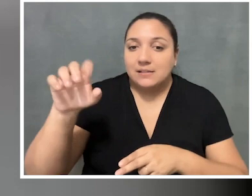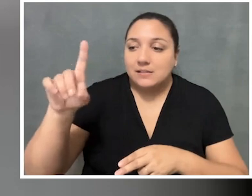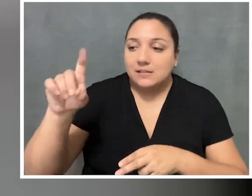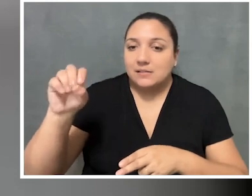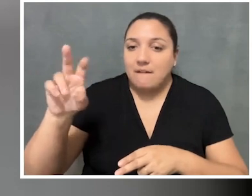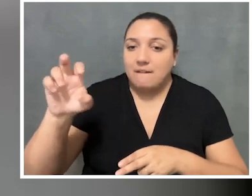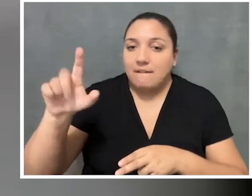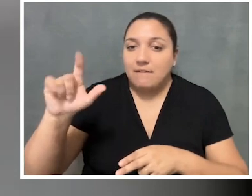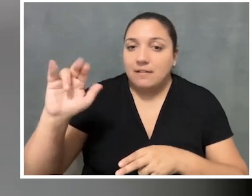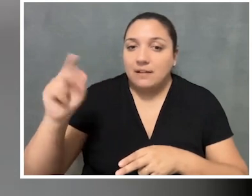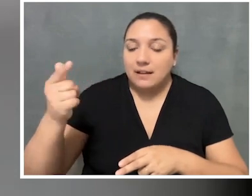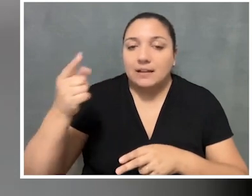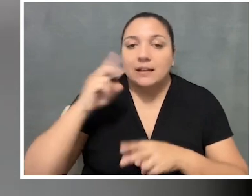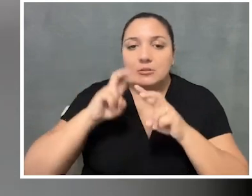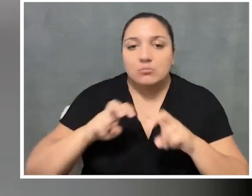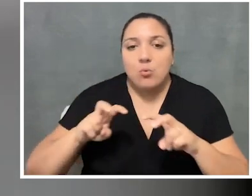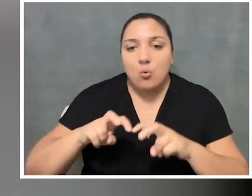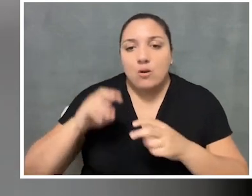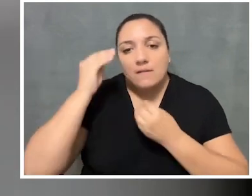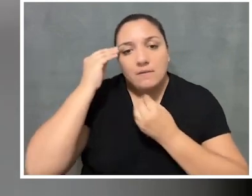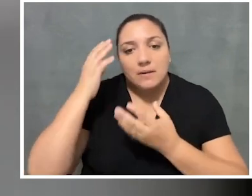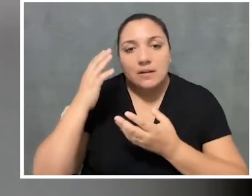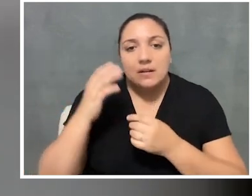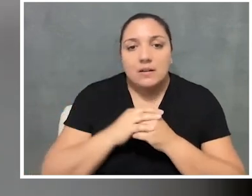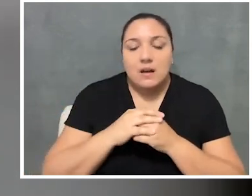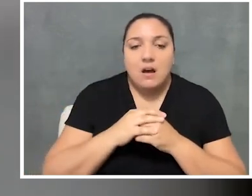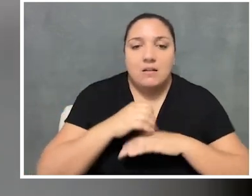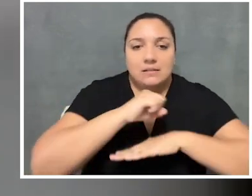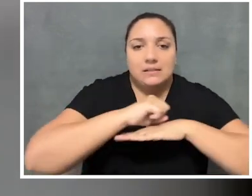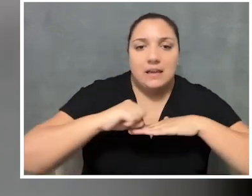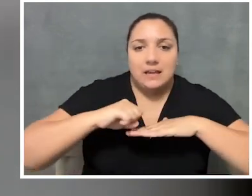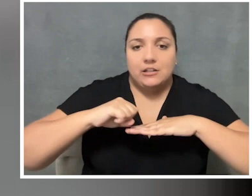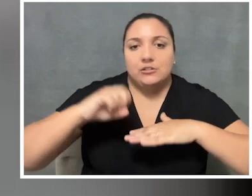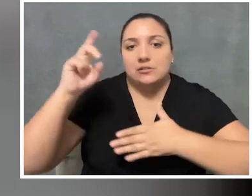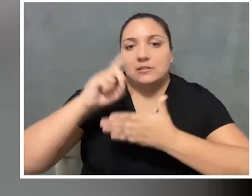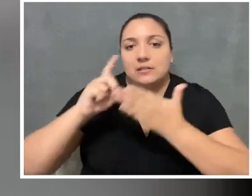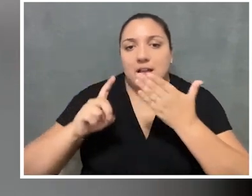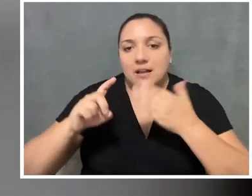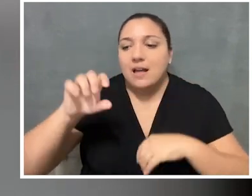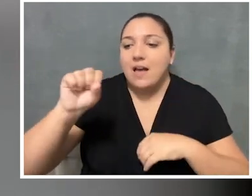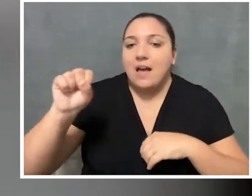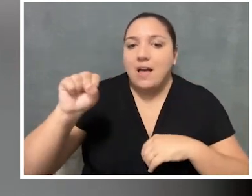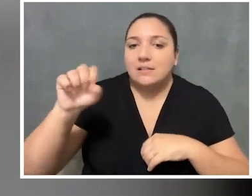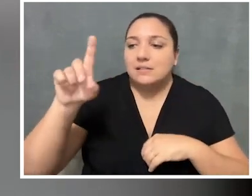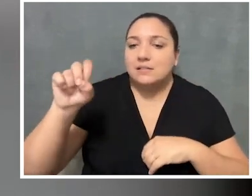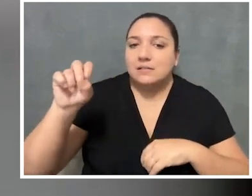which explores the work of sort of legendary stage and spectacle designer Es Devlin,